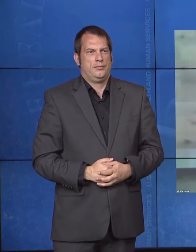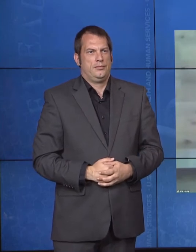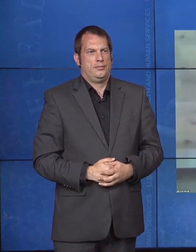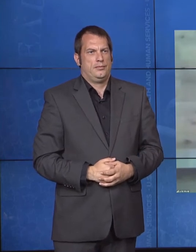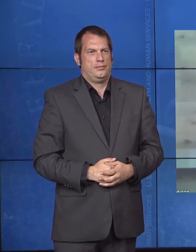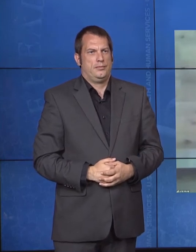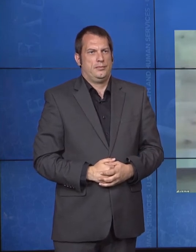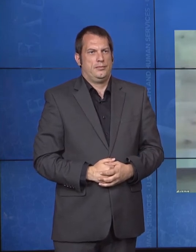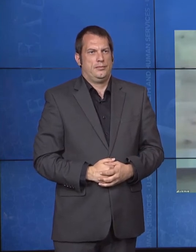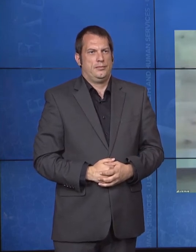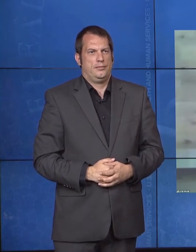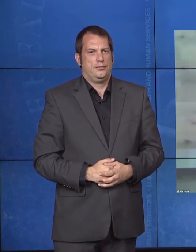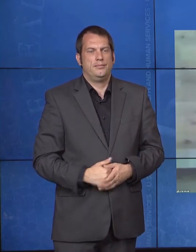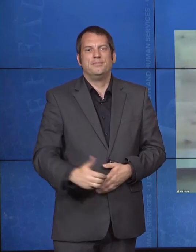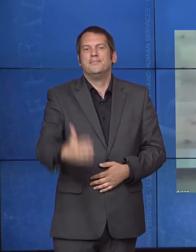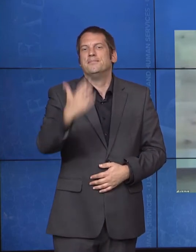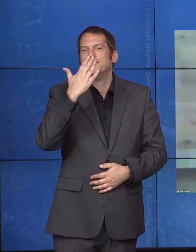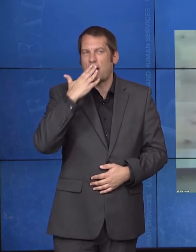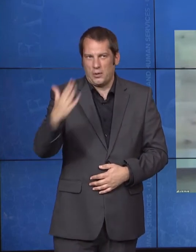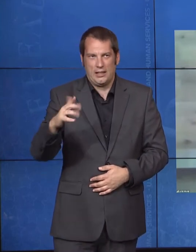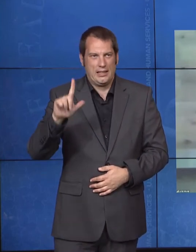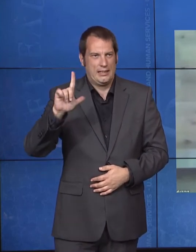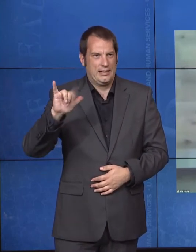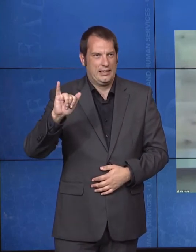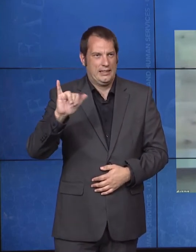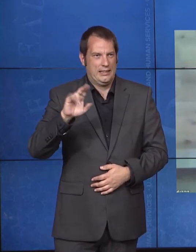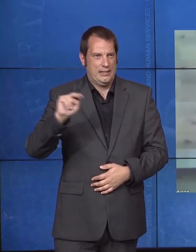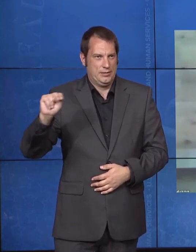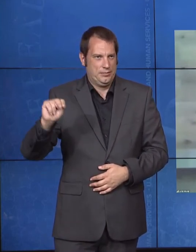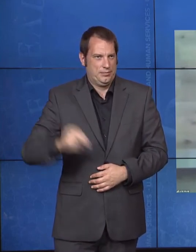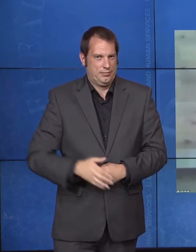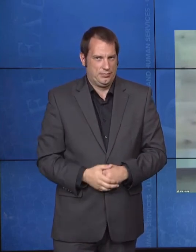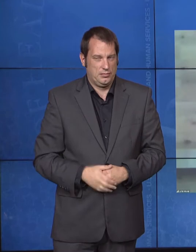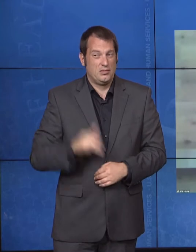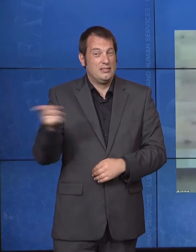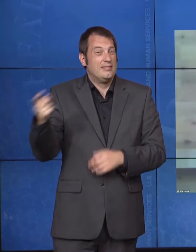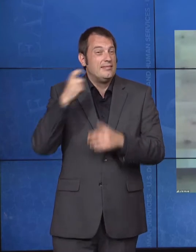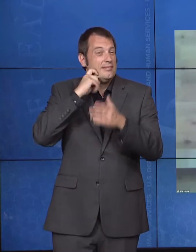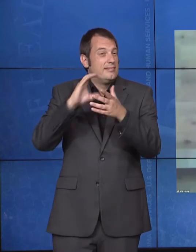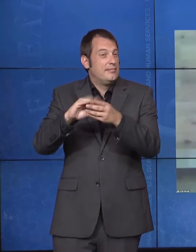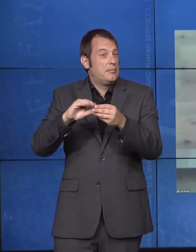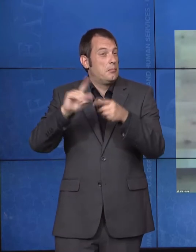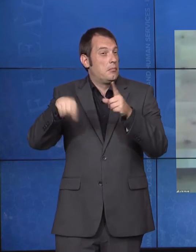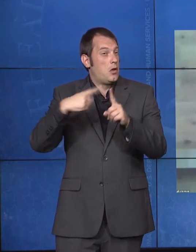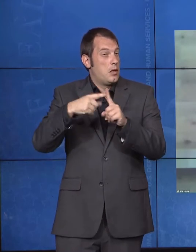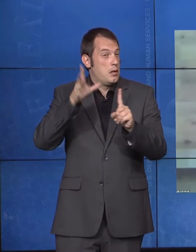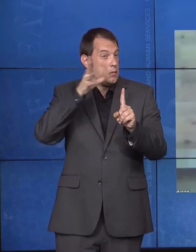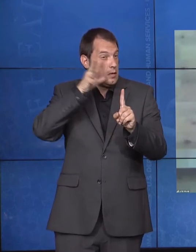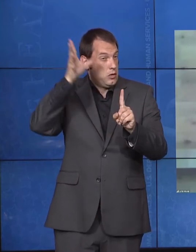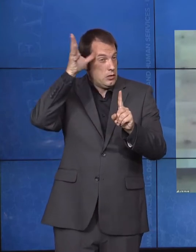about parents, because parents who have disabilities have also continued to face discrimination